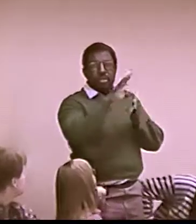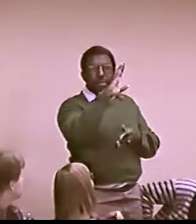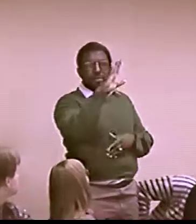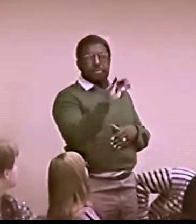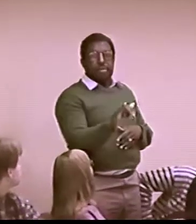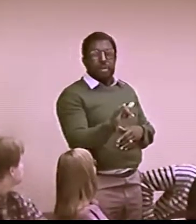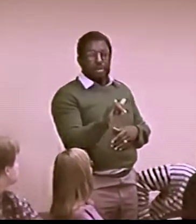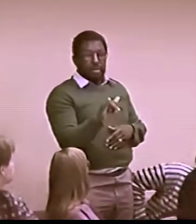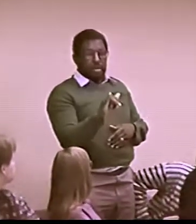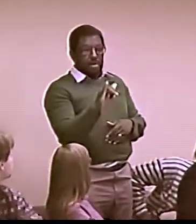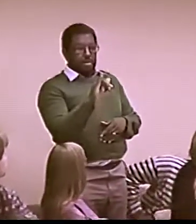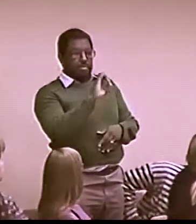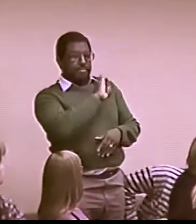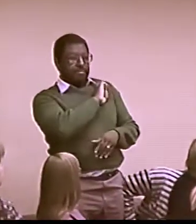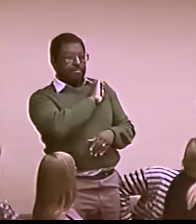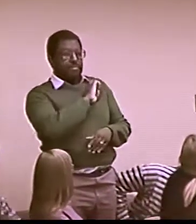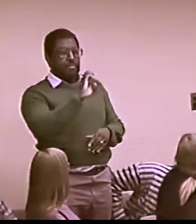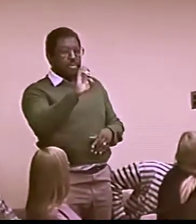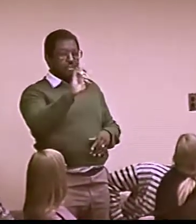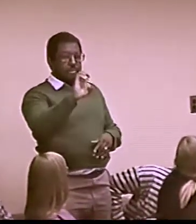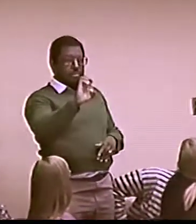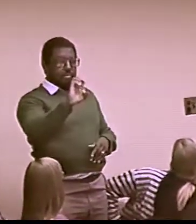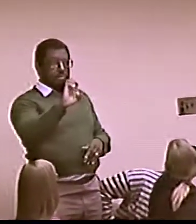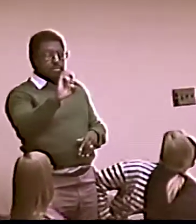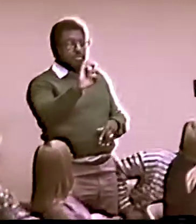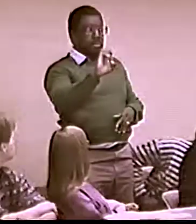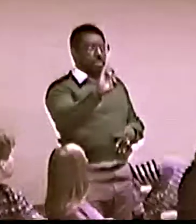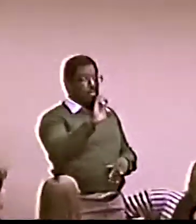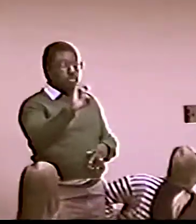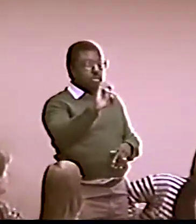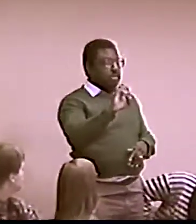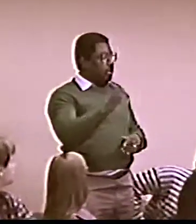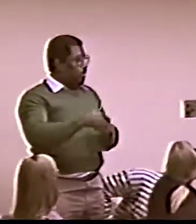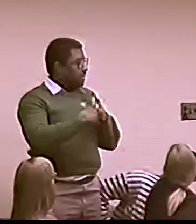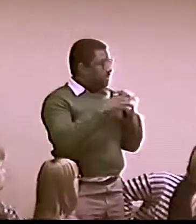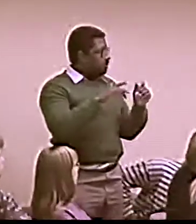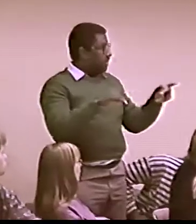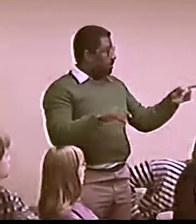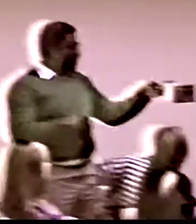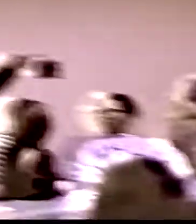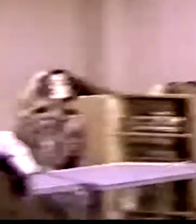THERE'S ANOTHER BOOK THAT WAS WRITTEN BY... OH, WHAT WAS HIS NAME?